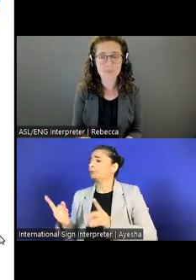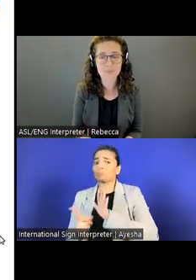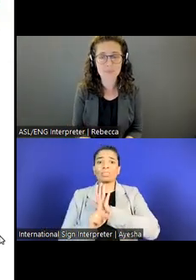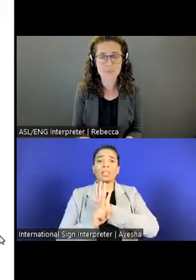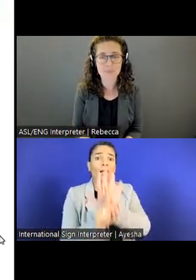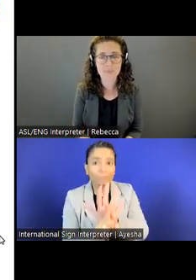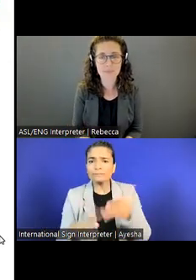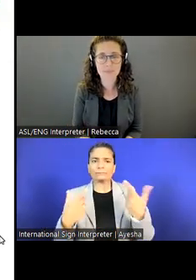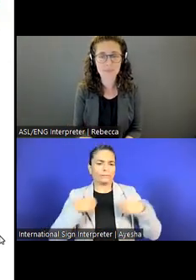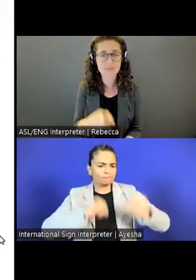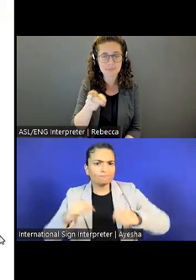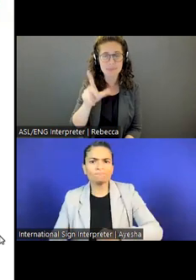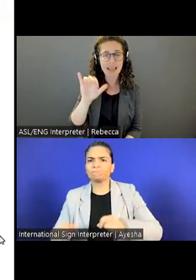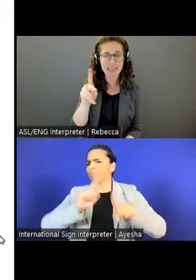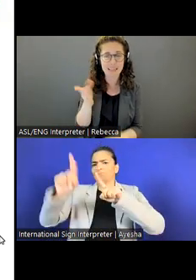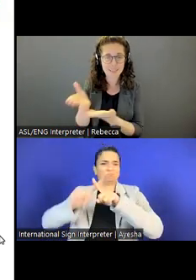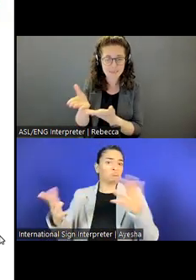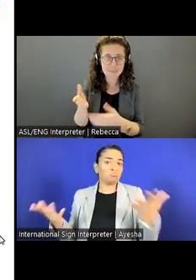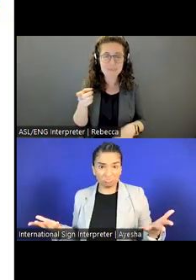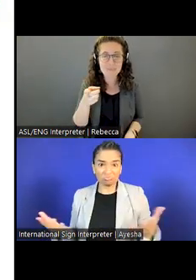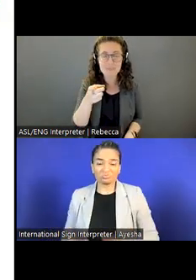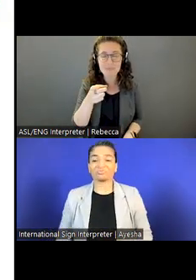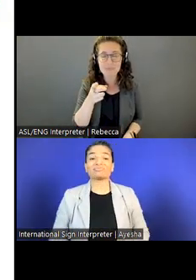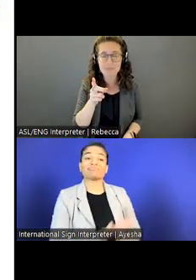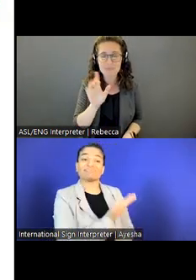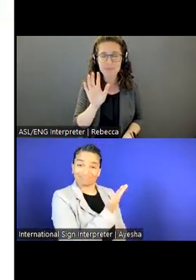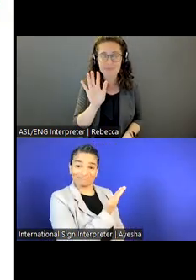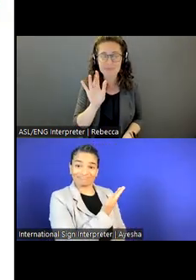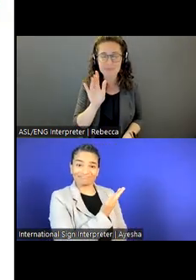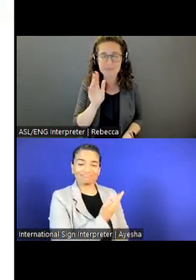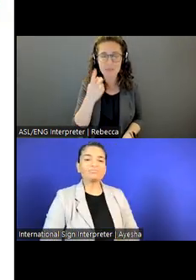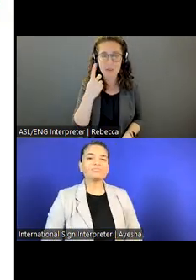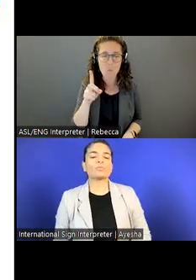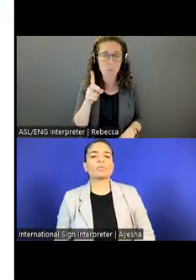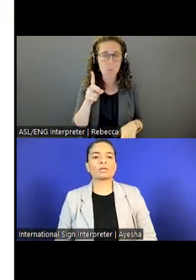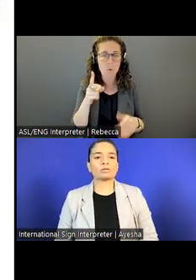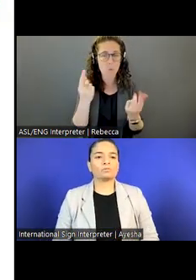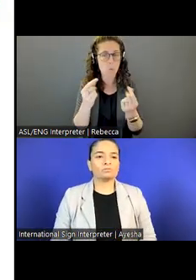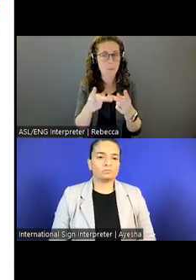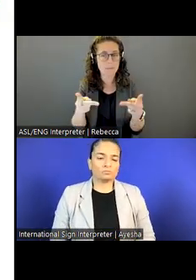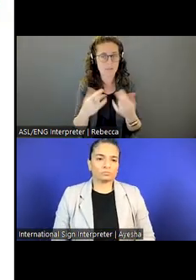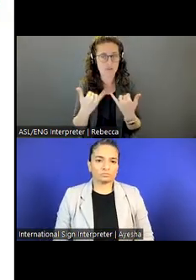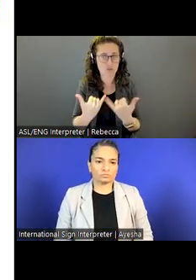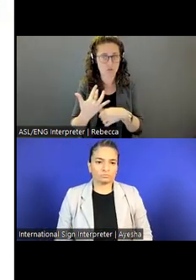So I've got a link here to the open positions that we currently have.